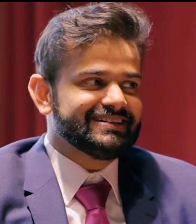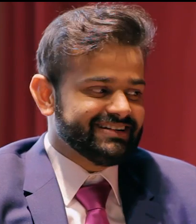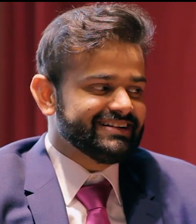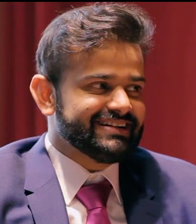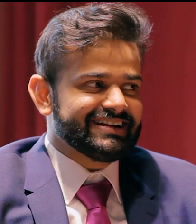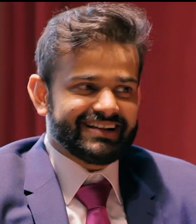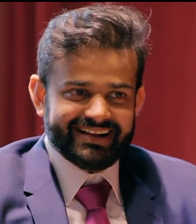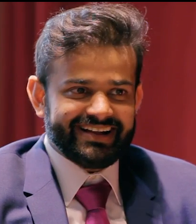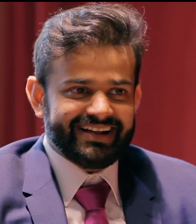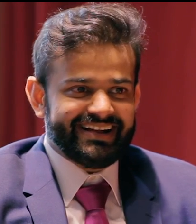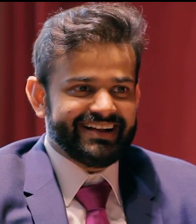A curious entrepreneur.